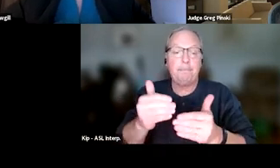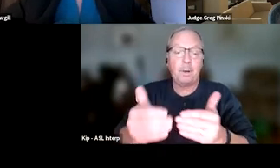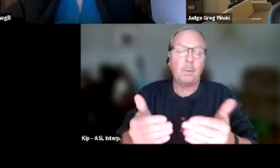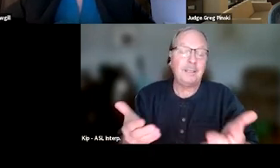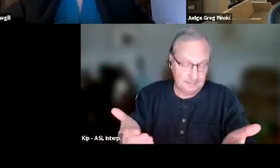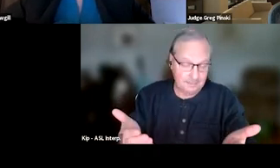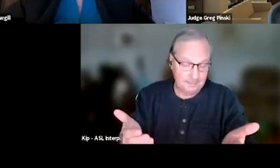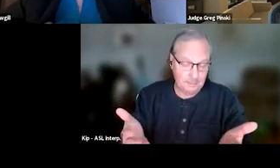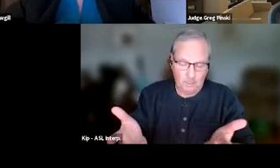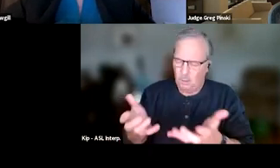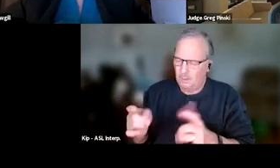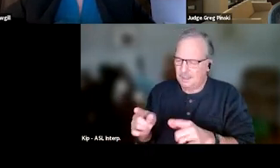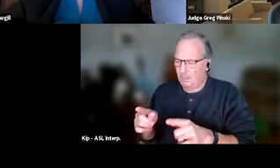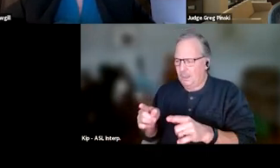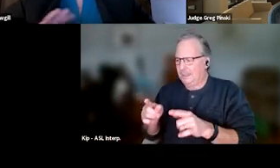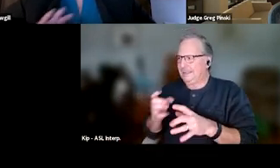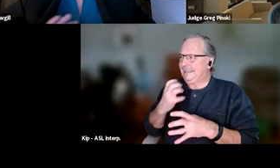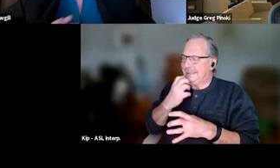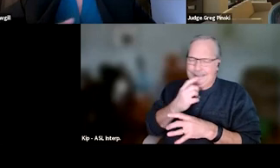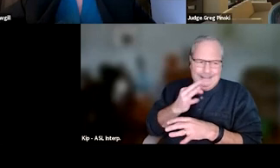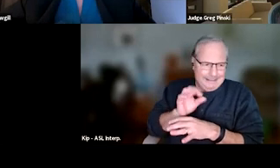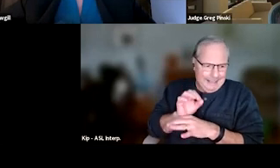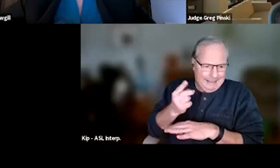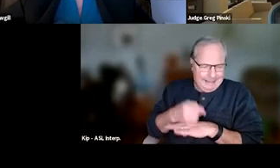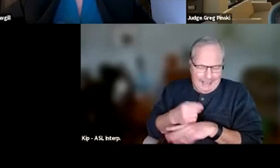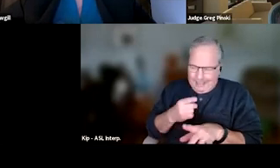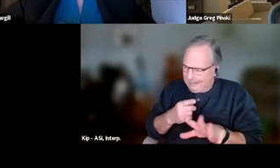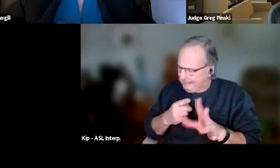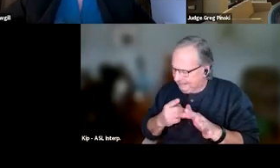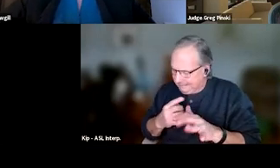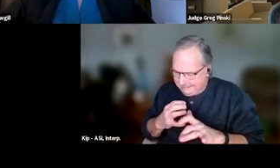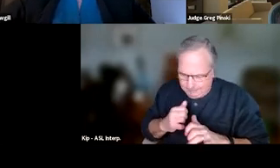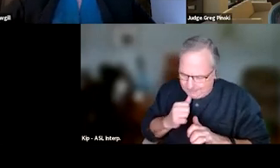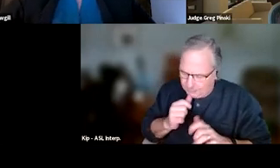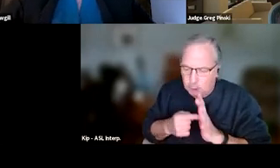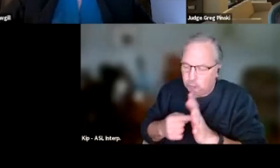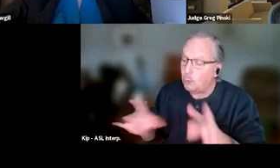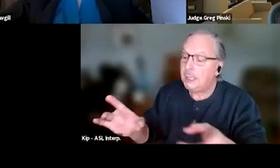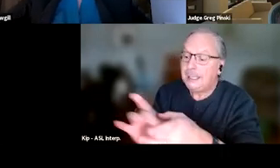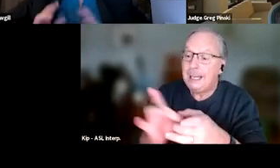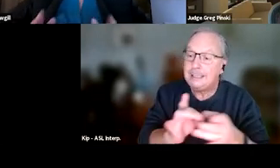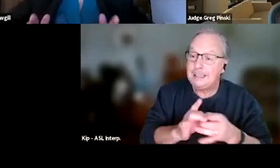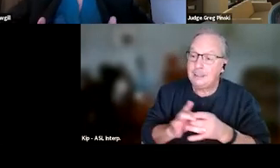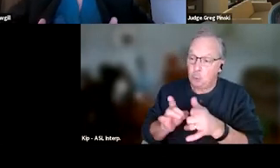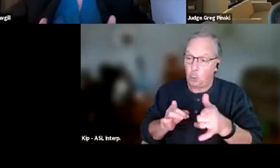that's just white knuckled 90-day sobriety, but they're not showing those connections. So what I'm talking about is each phase,